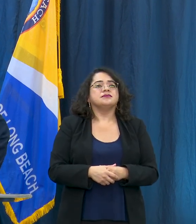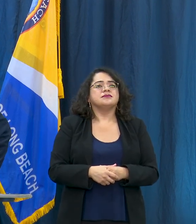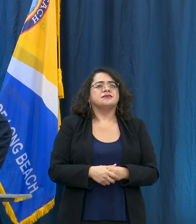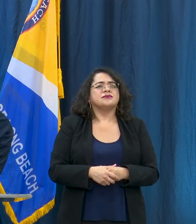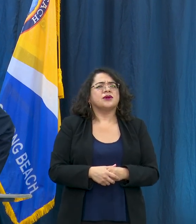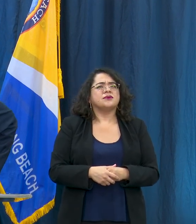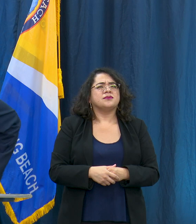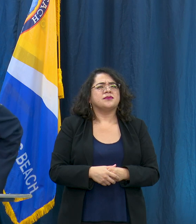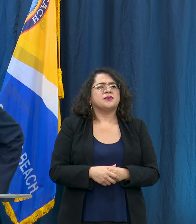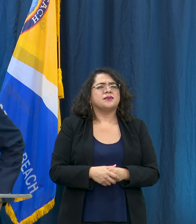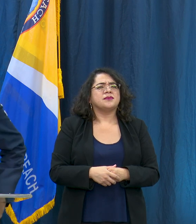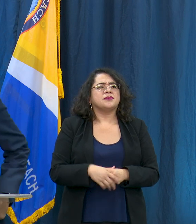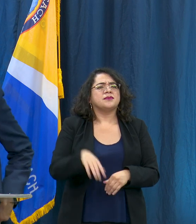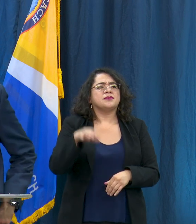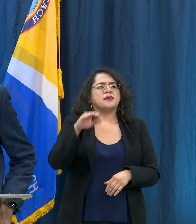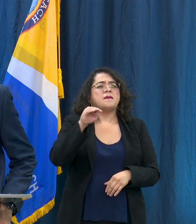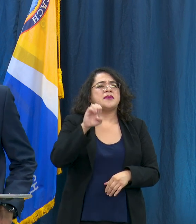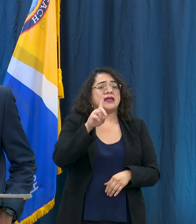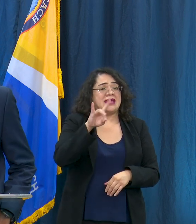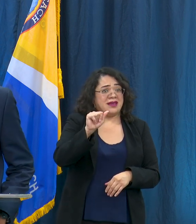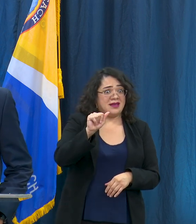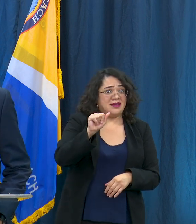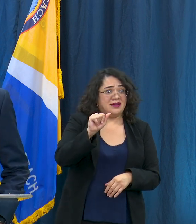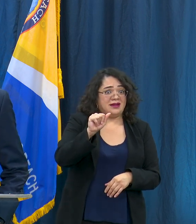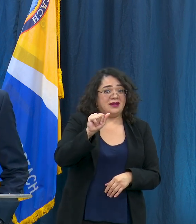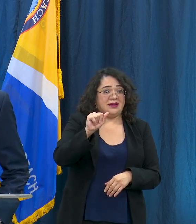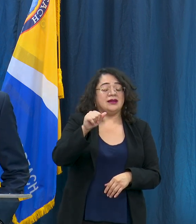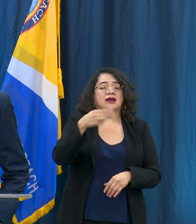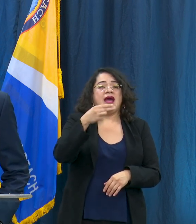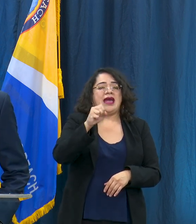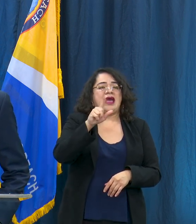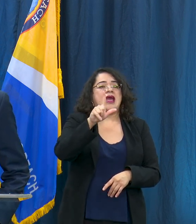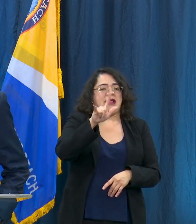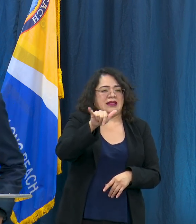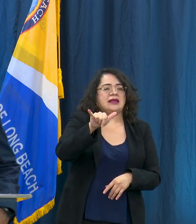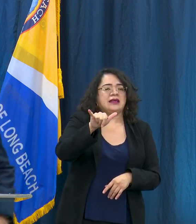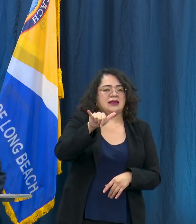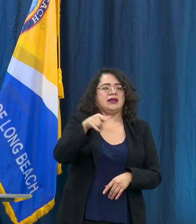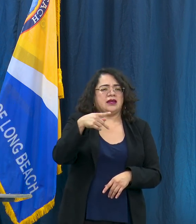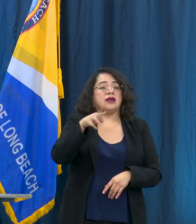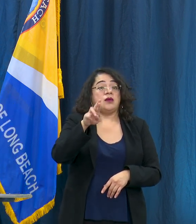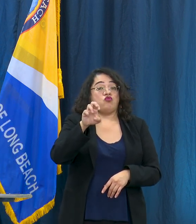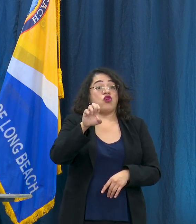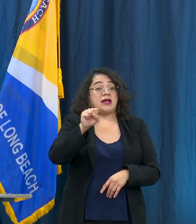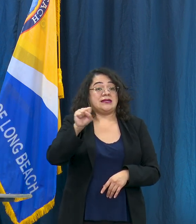comes from Hayley at the Press Telegram, go ahead Hayley. Hi my question is for